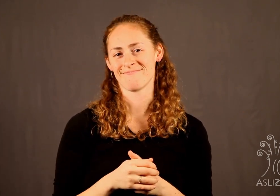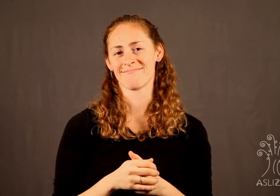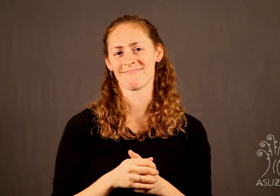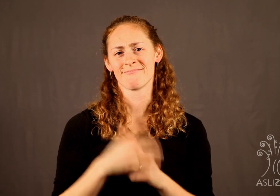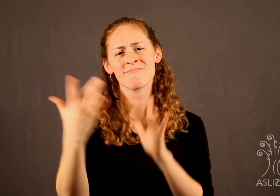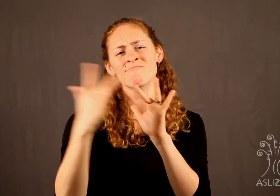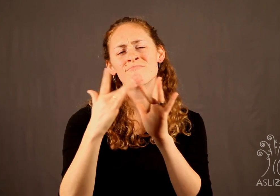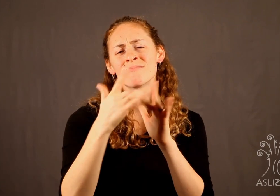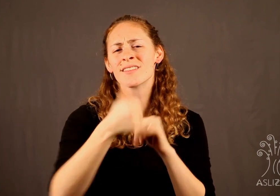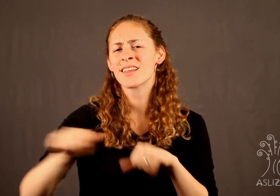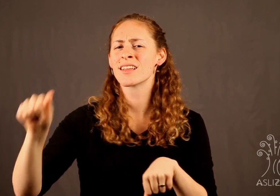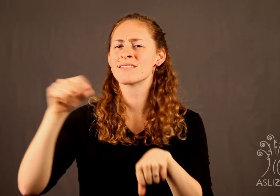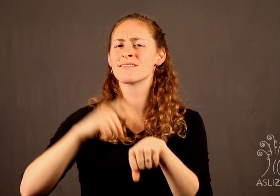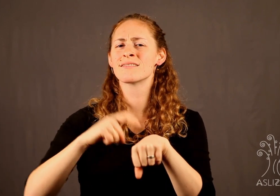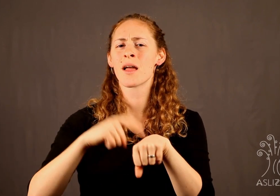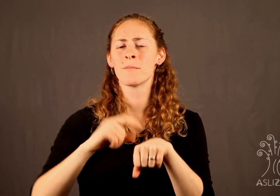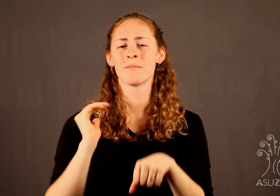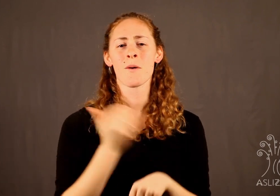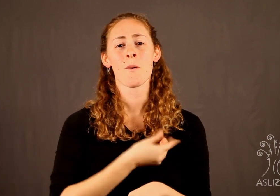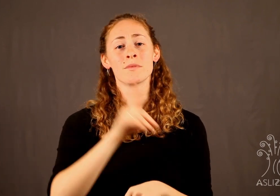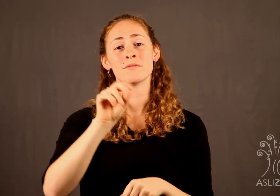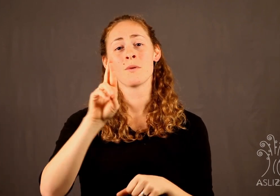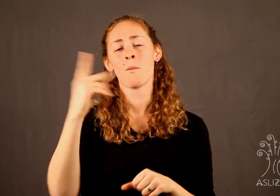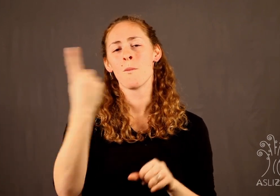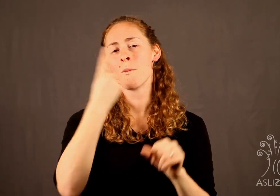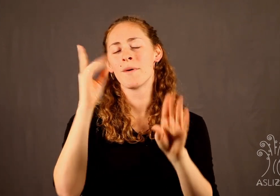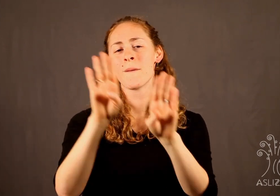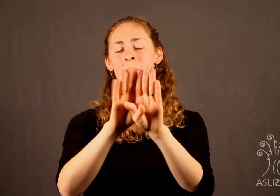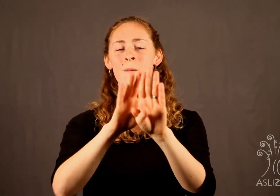Feel free to get in touch with us anytime. Our door is always open.